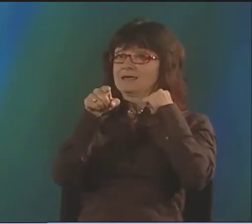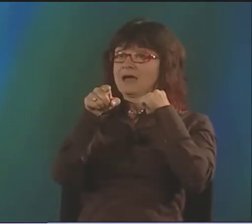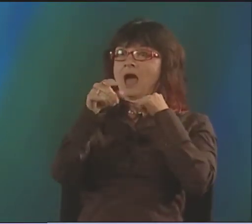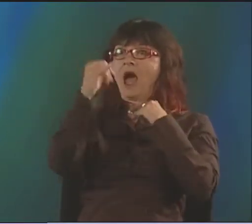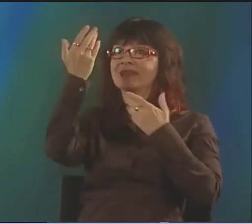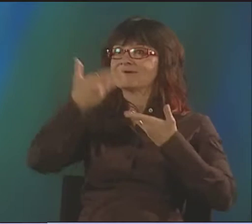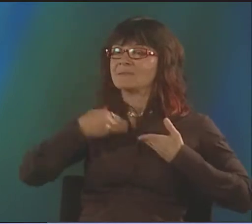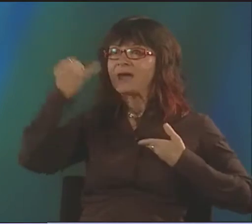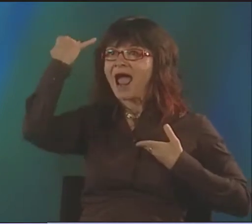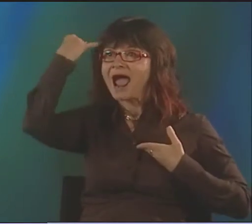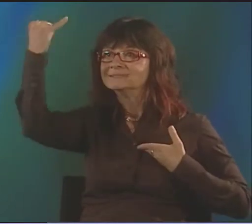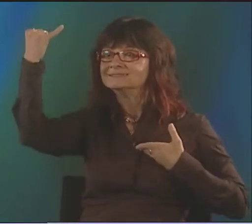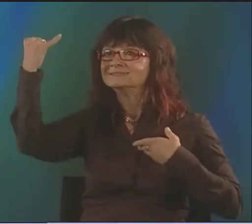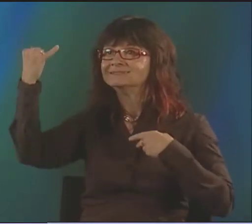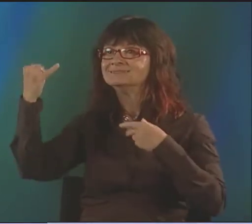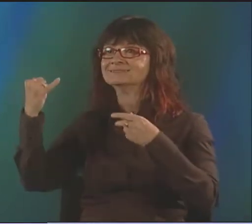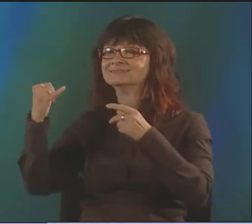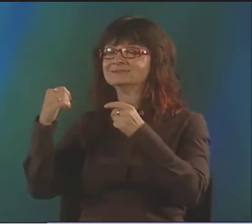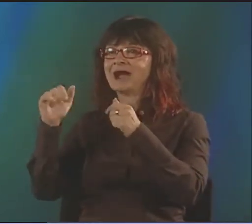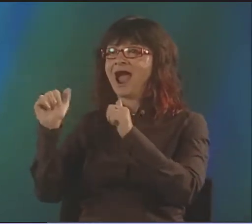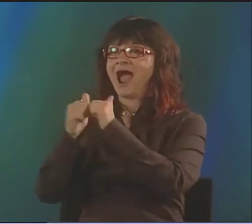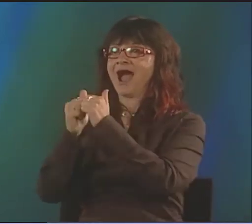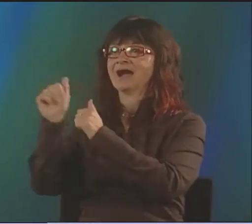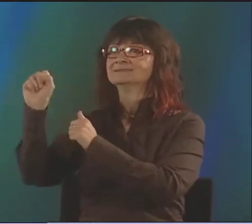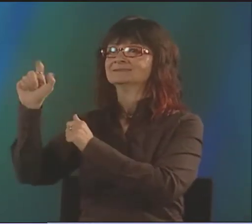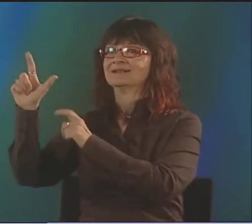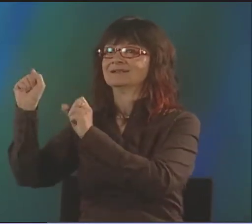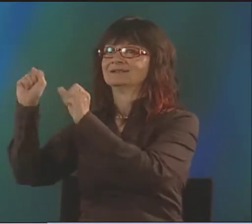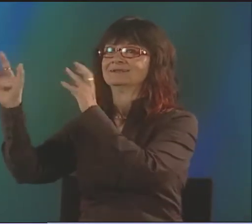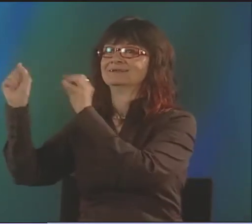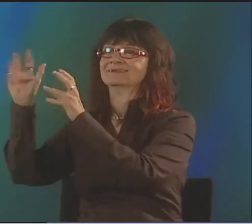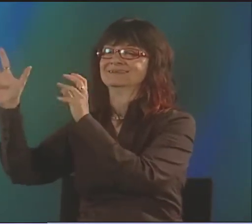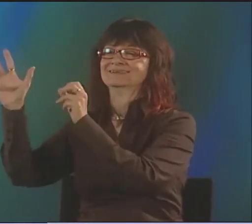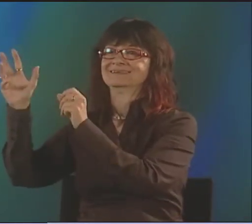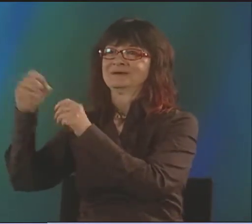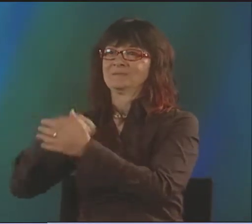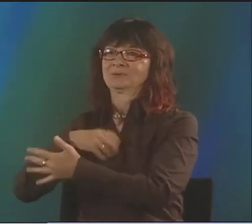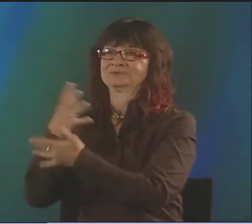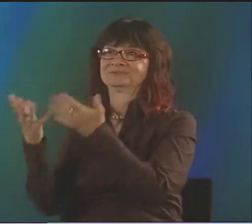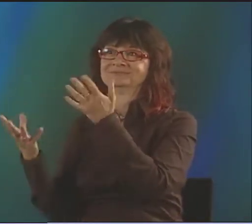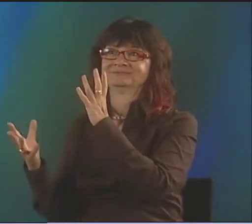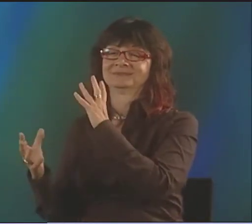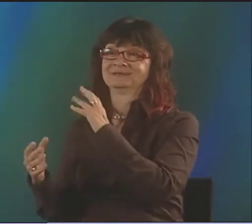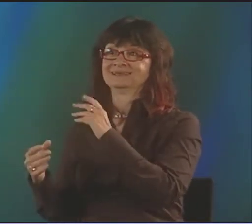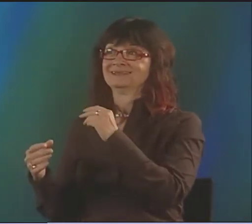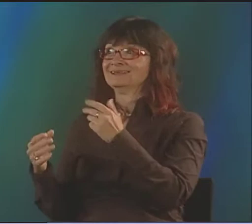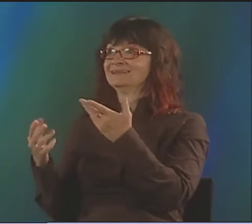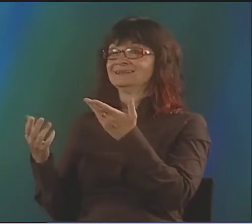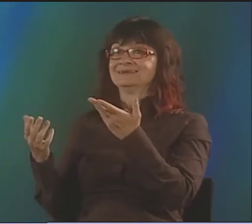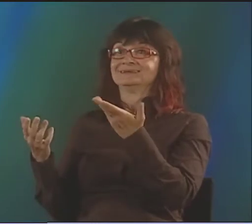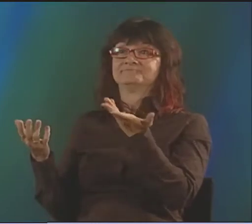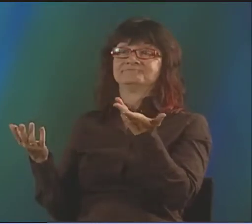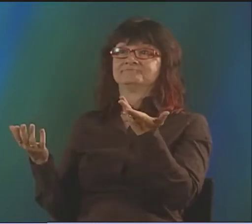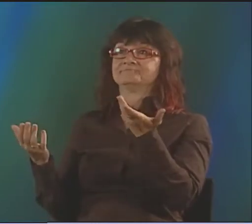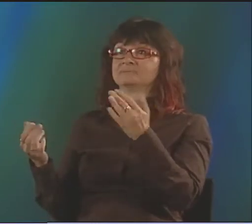IF YOU THINK ABOUT "THE MATRIX" AND HOW THAT SHOWED GOING BACKWARDS AND FORWARDS. I MEAN, THE IMAGERY AND HOW IMAGINATIVE THAT WAS